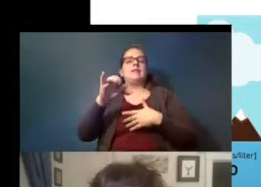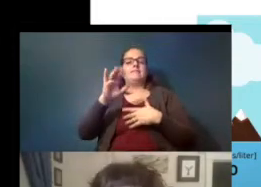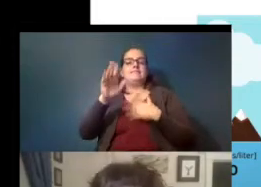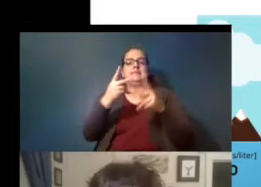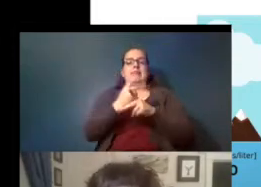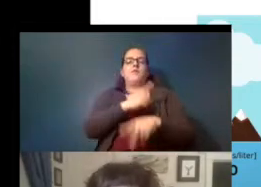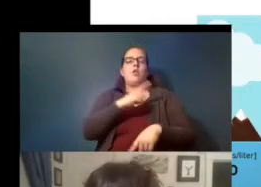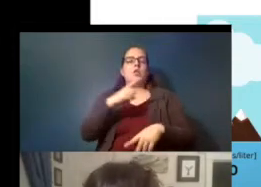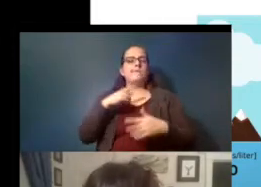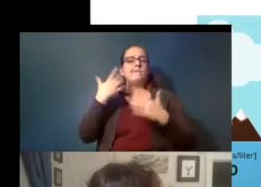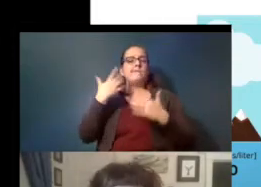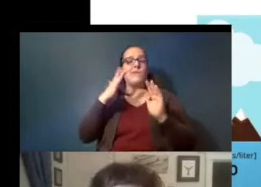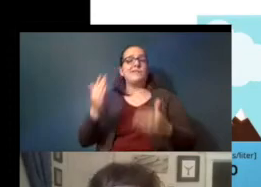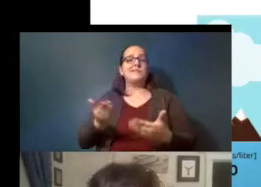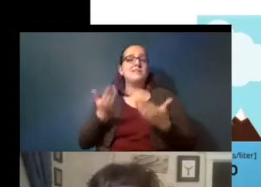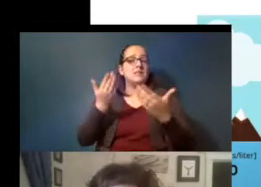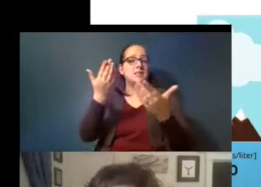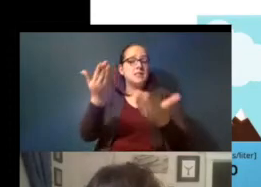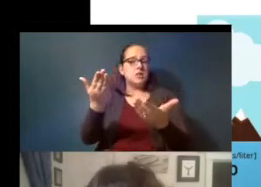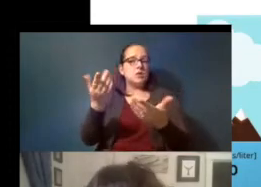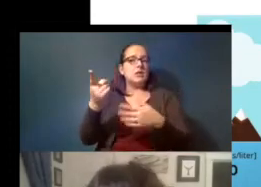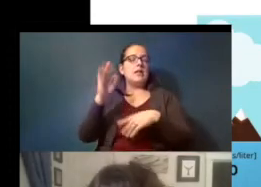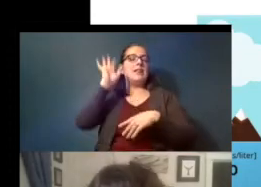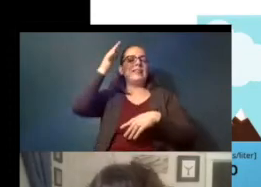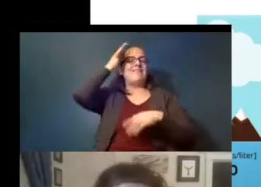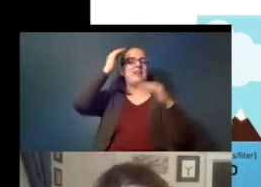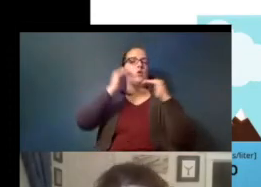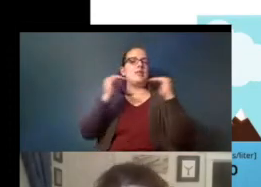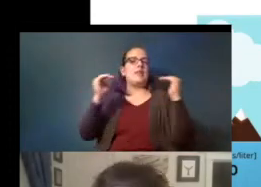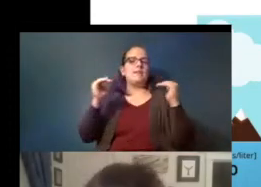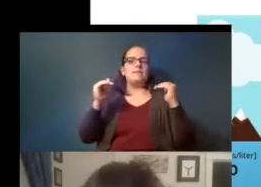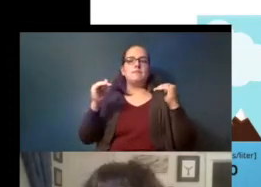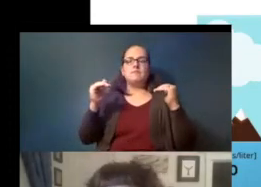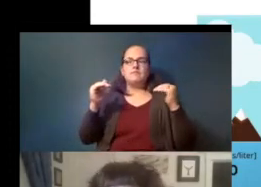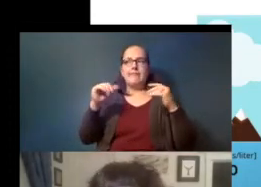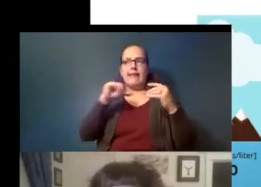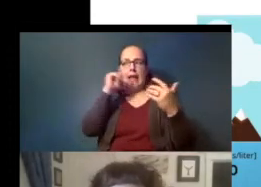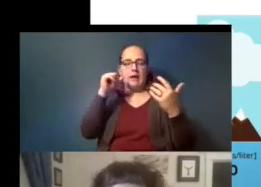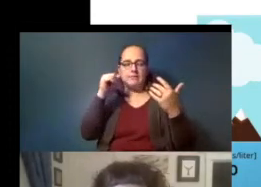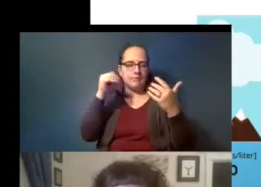even been suggested at the federal level it hasn't gone anywhere yet but hopefully it will